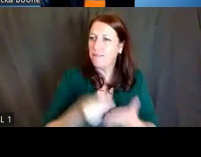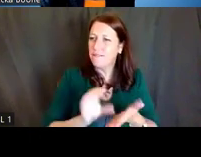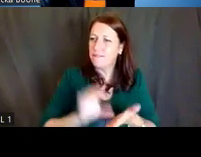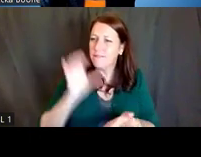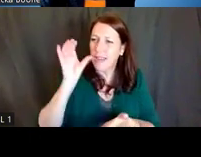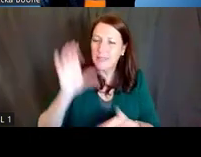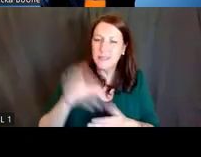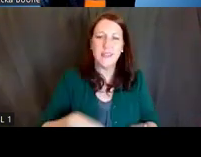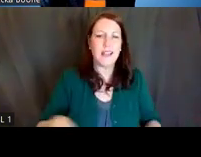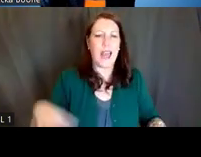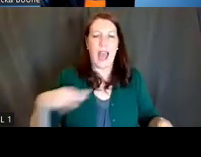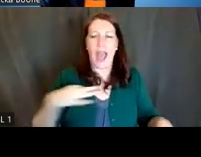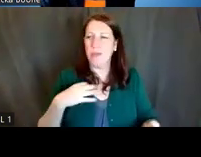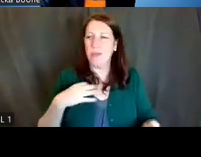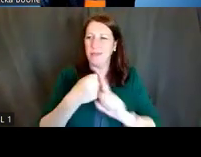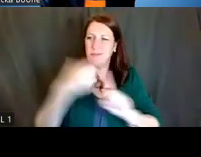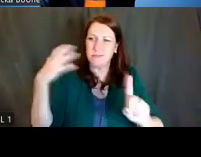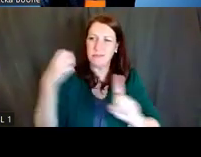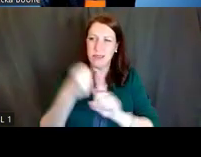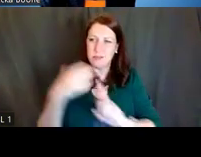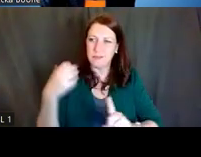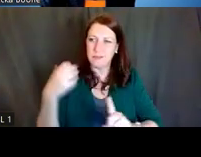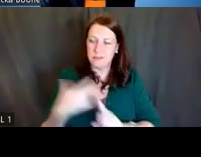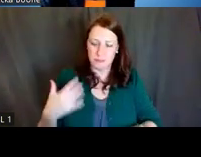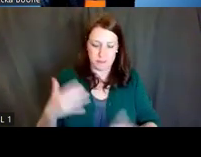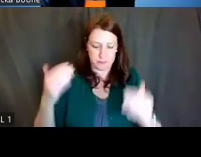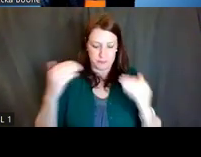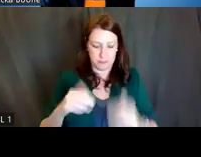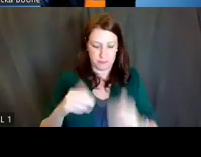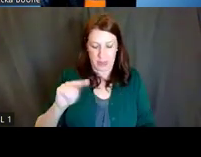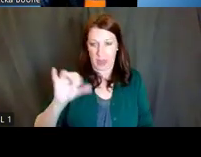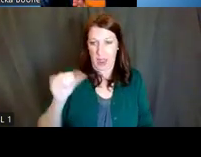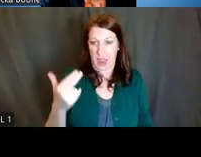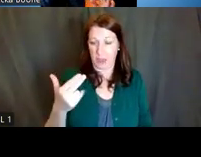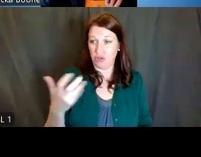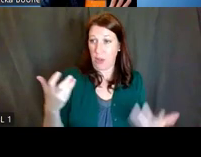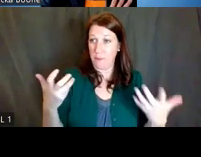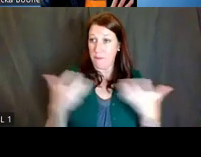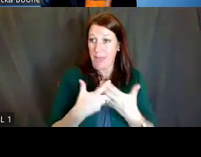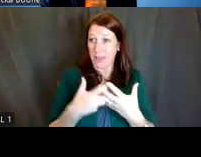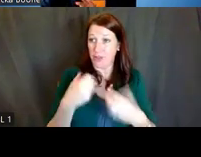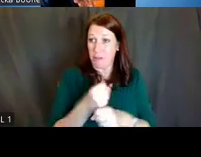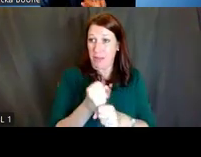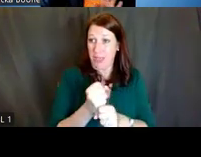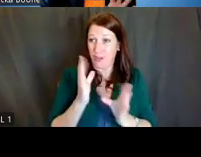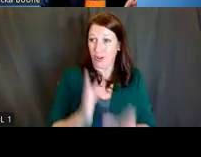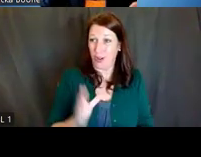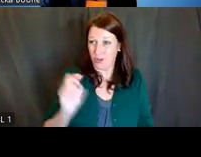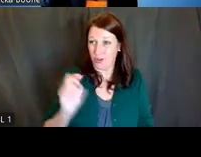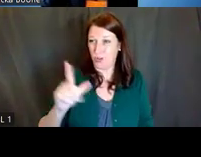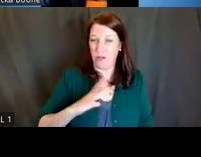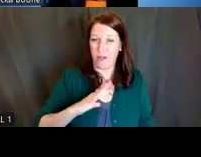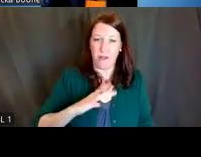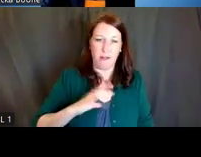Next, you can utilize the NIH Matchmaker tool. This is a fantastic tool; I call this the Plenty of Fish for researchers